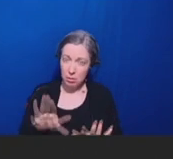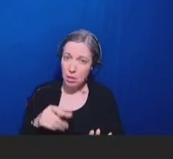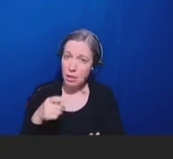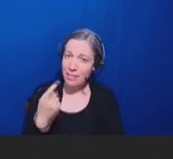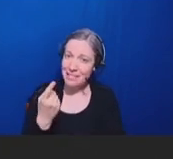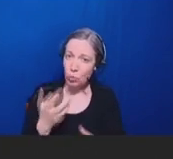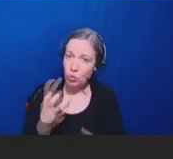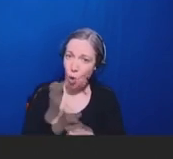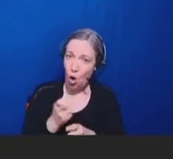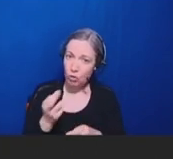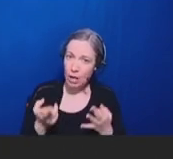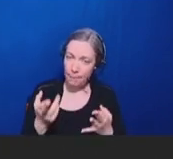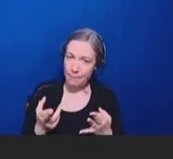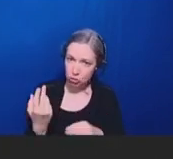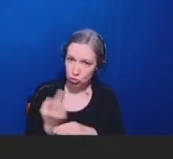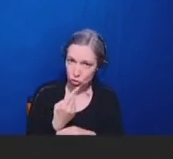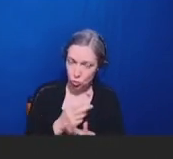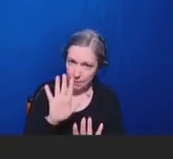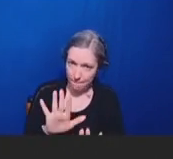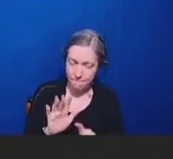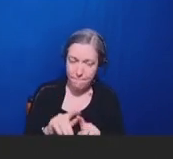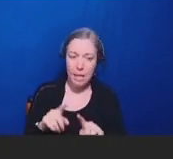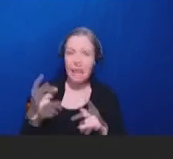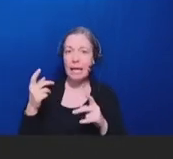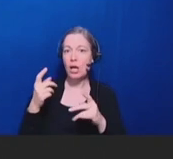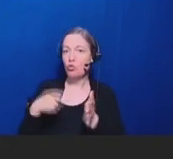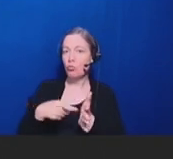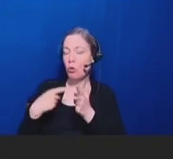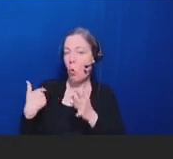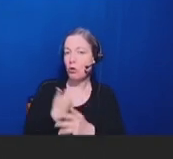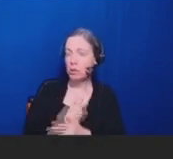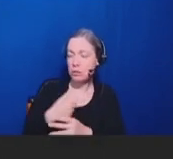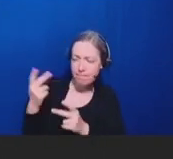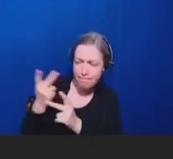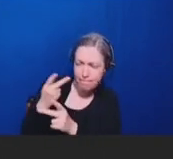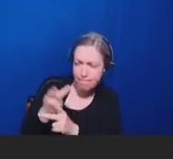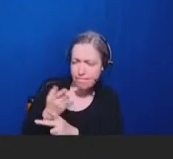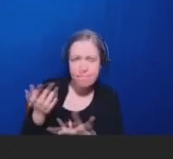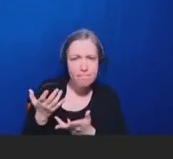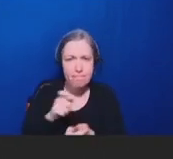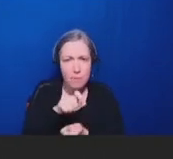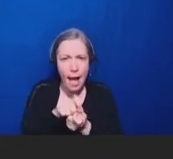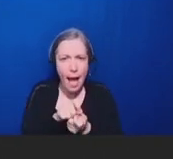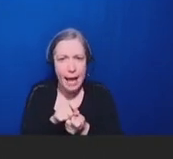it will require us to figure out sources of accurate information about vaccines. But also